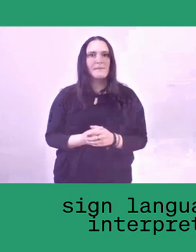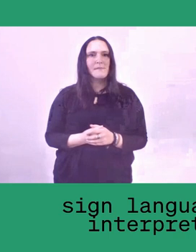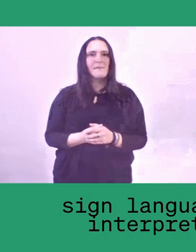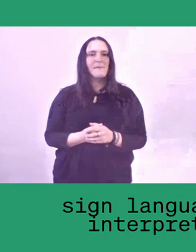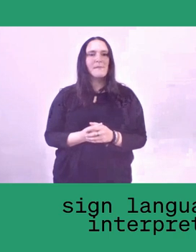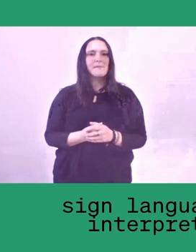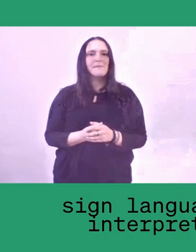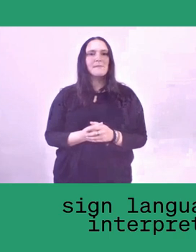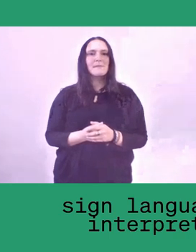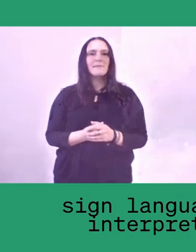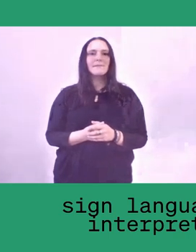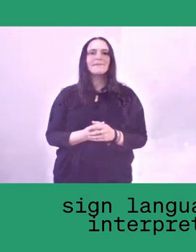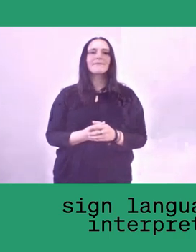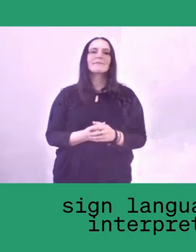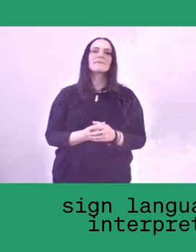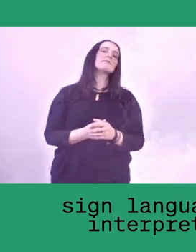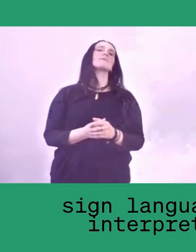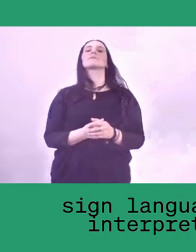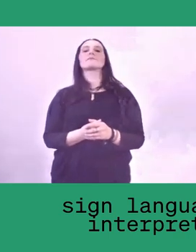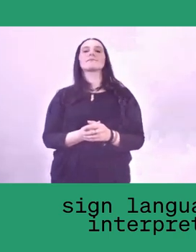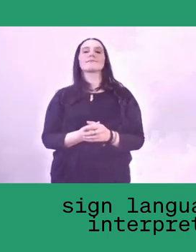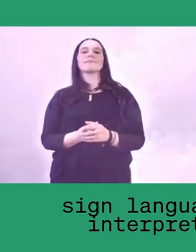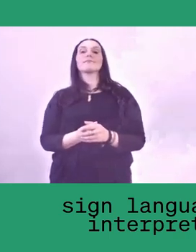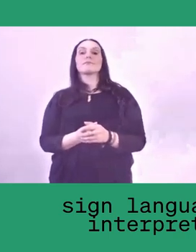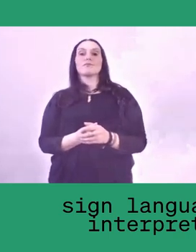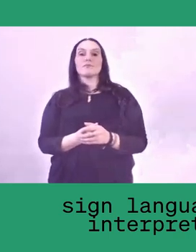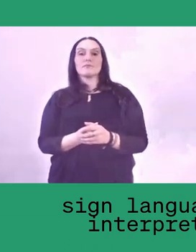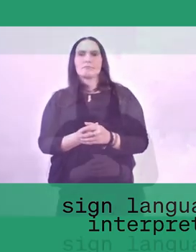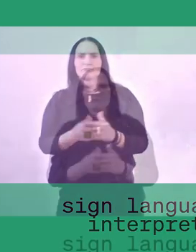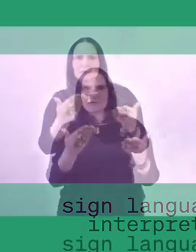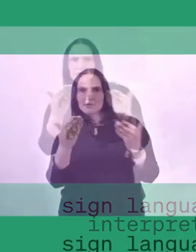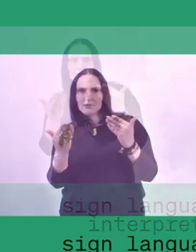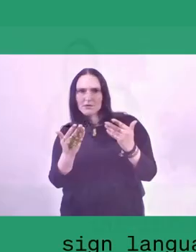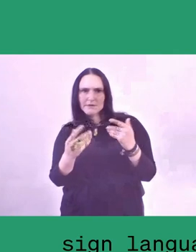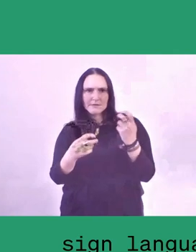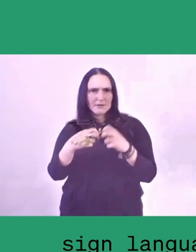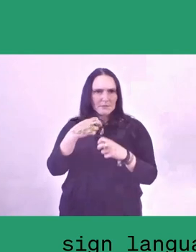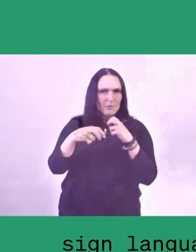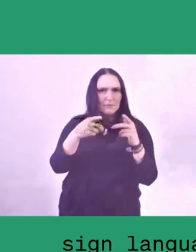There are some technicalities with Jumana's connection. This is to Bu Melani.